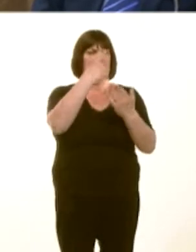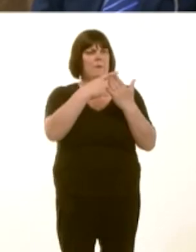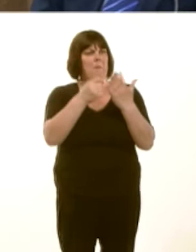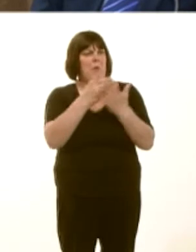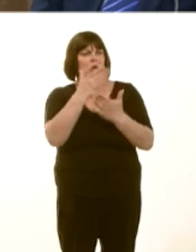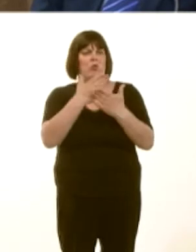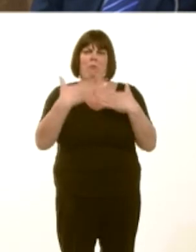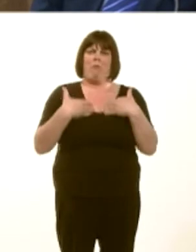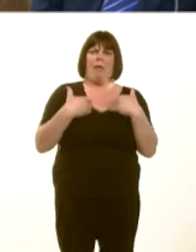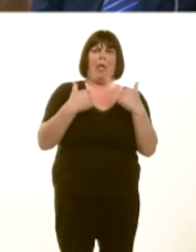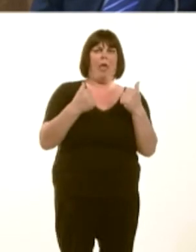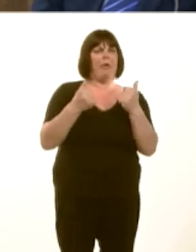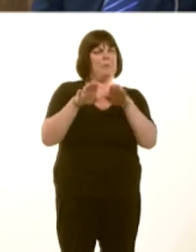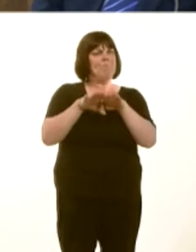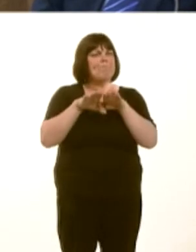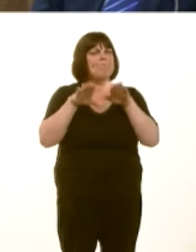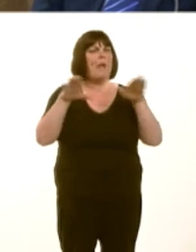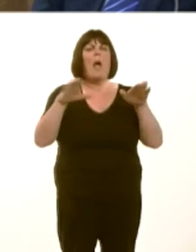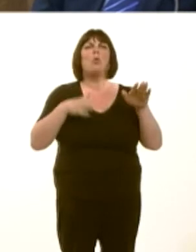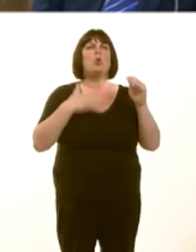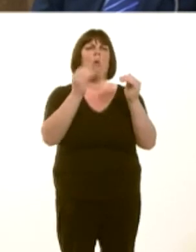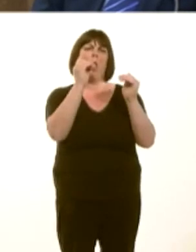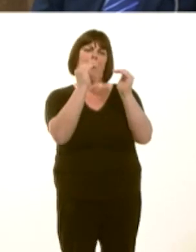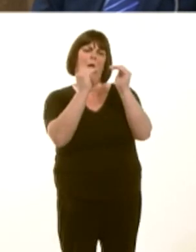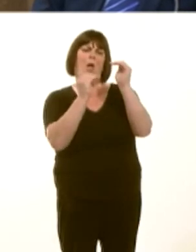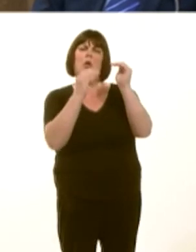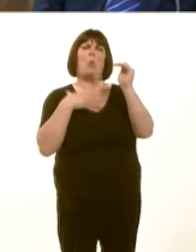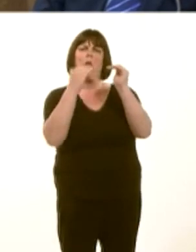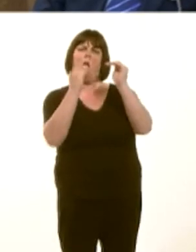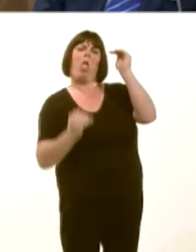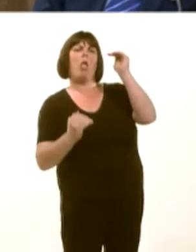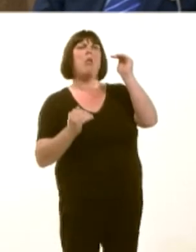inequalities are not widenedóindeed, that health inequalities are reduced.